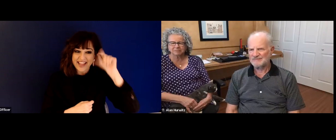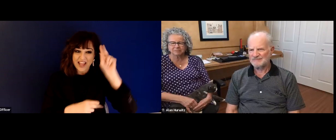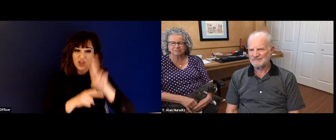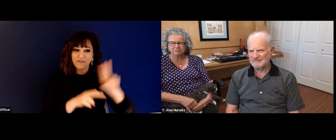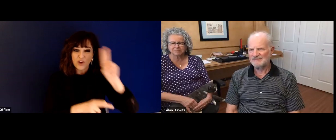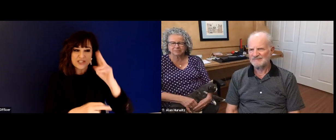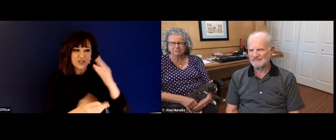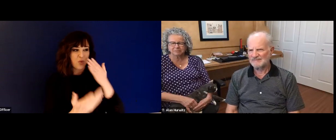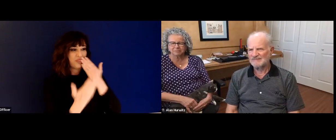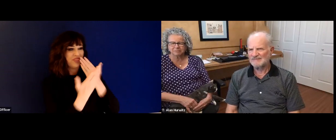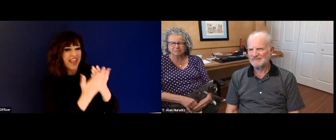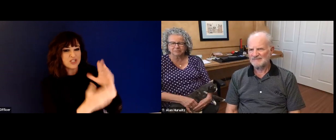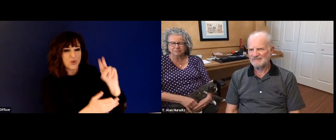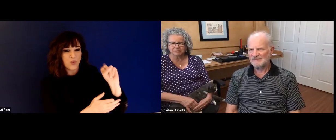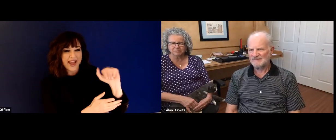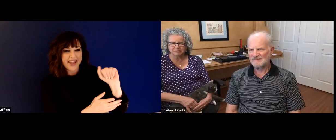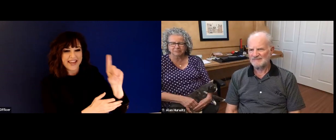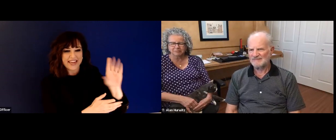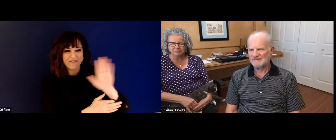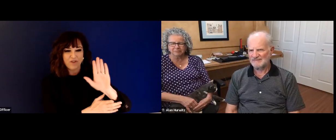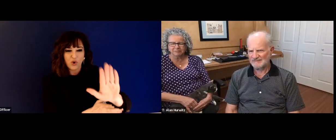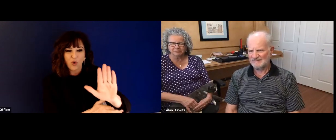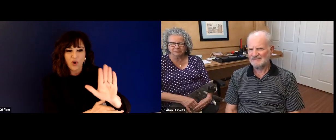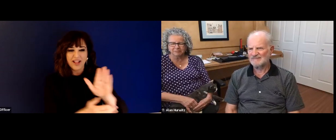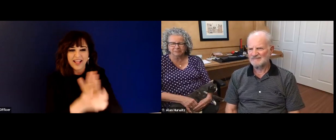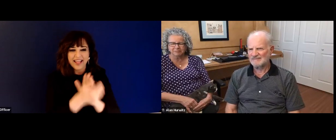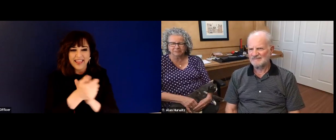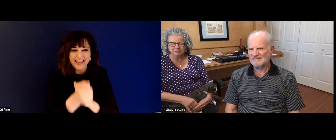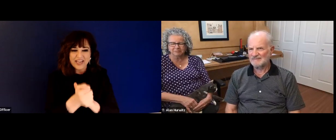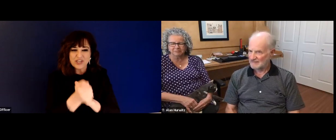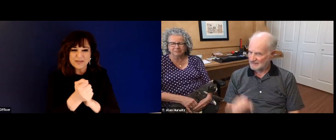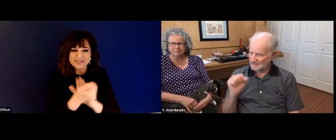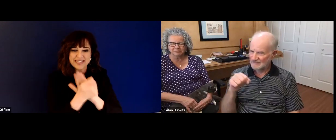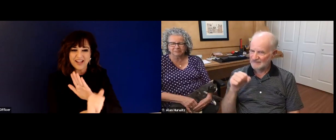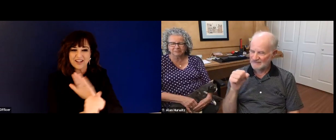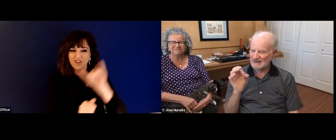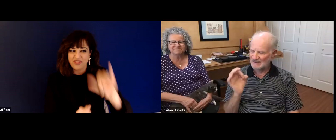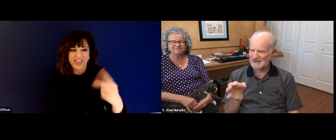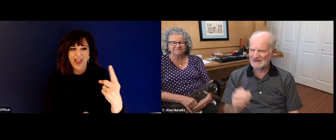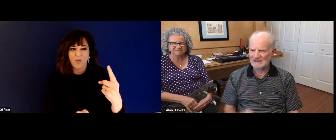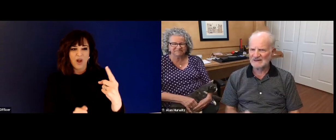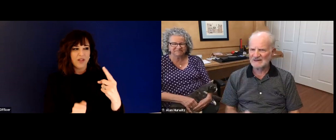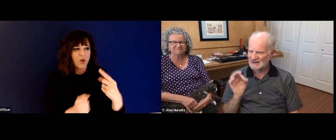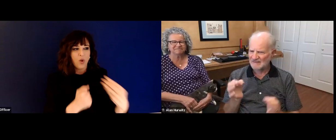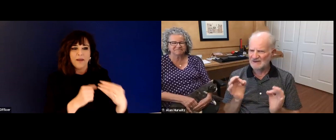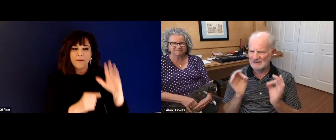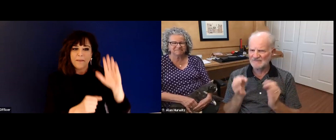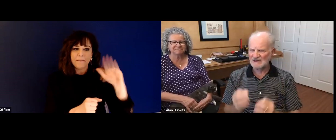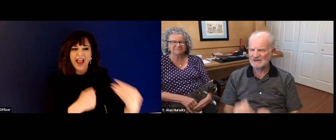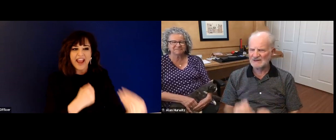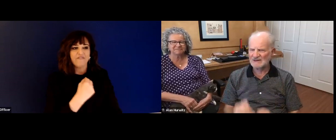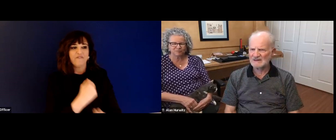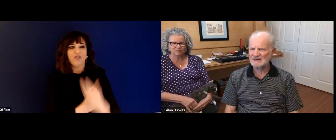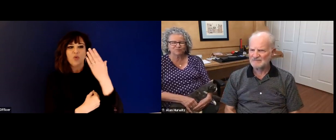perceptions. People have different perceptions of things. And that really has helped you to become very successful. So